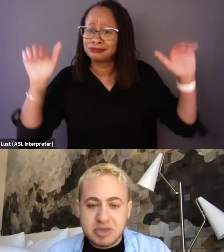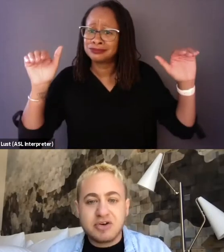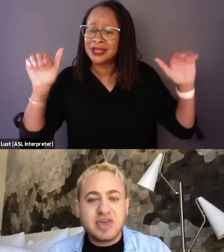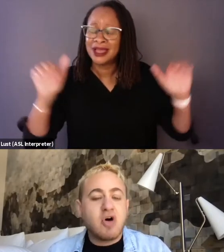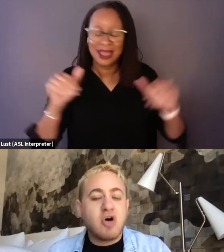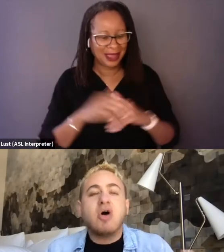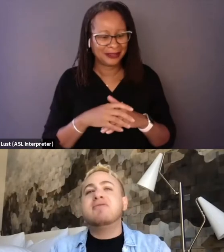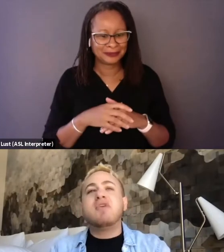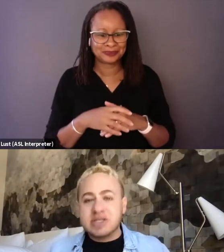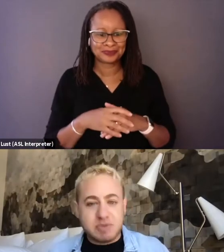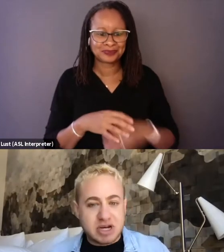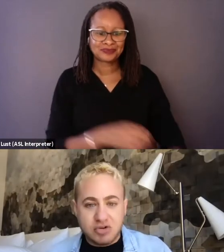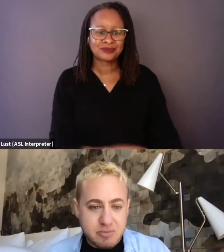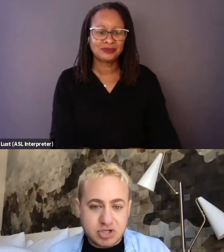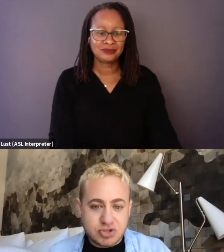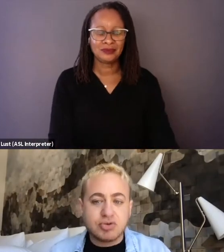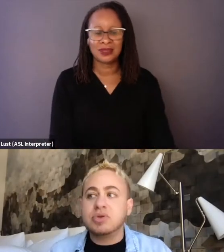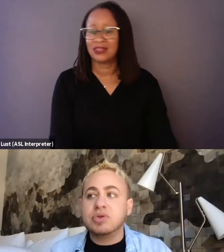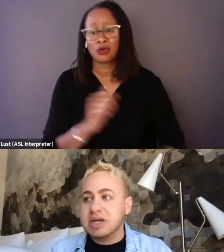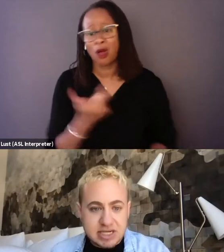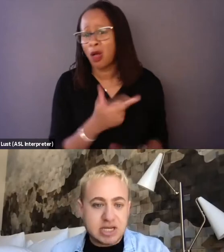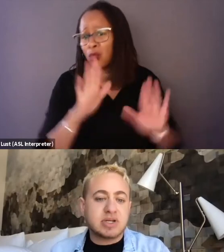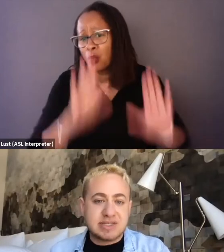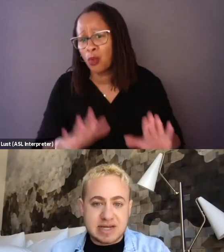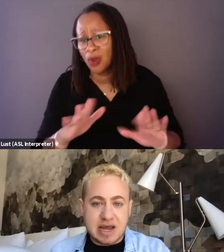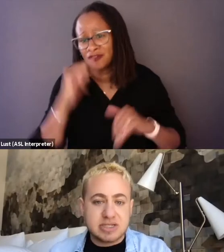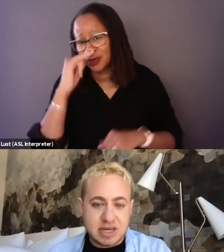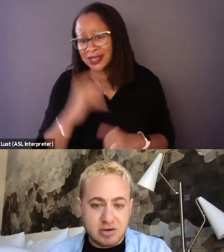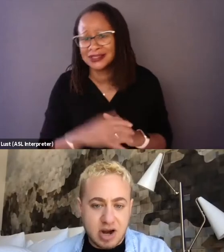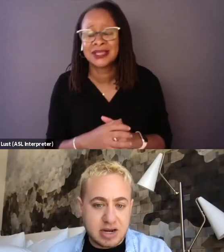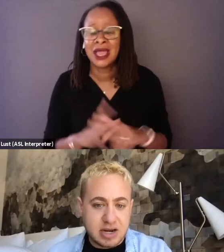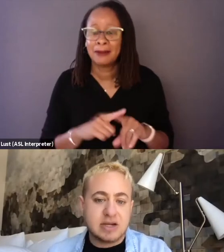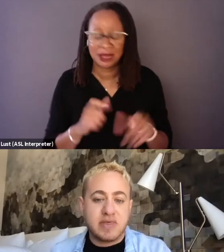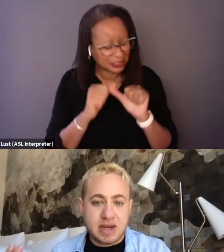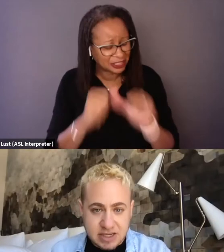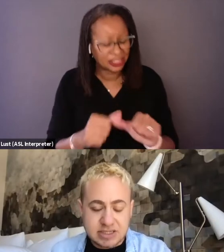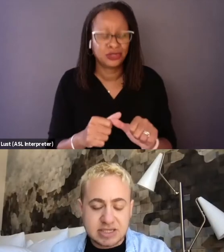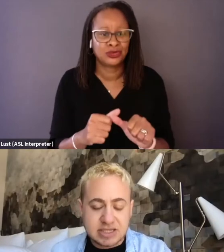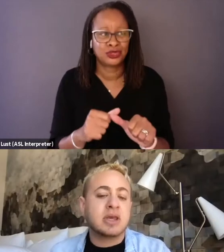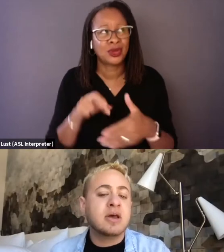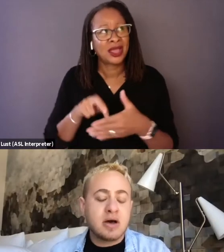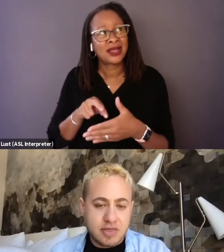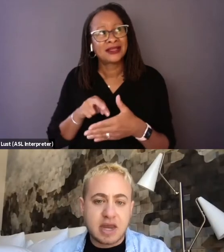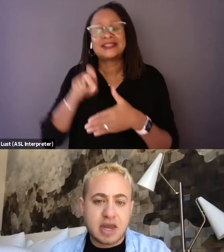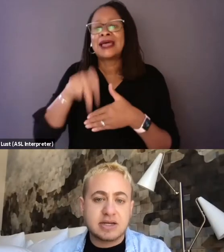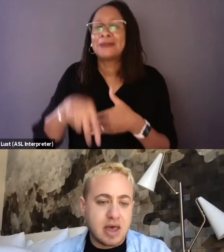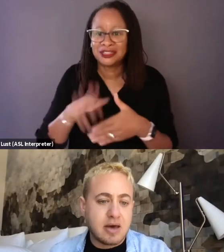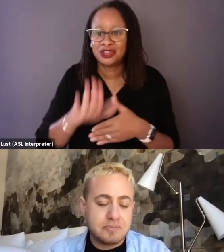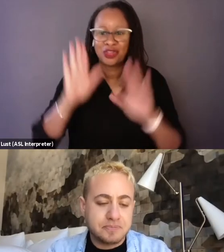I mean, they've always been great, but truly continuing to step into their greatness in a way that is continually authentic to them.